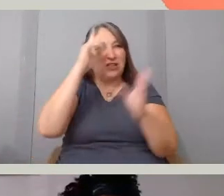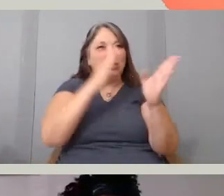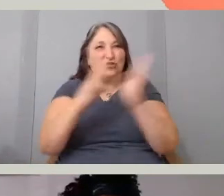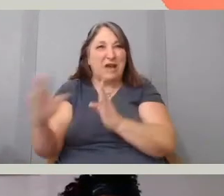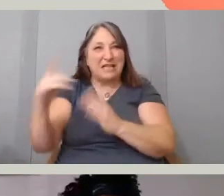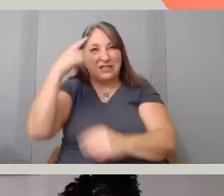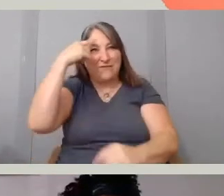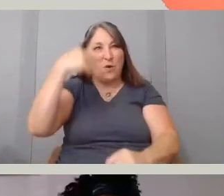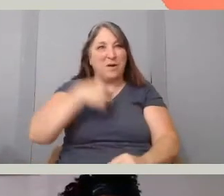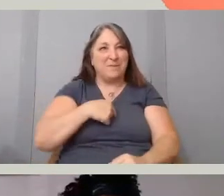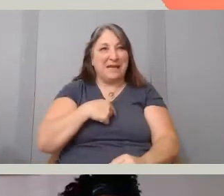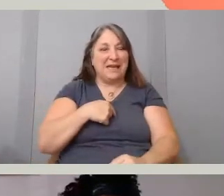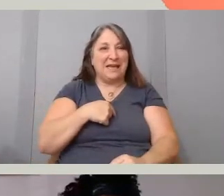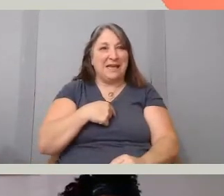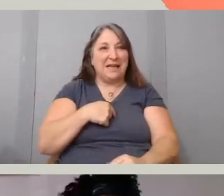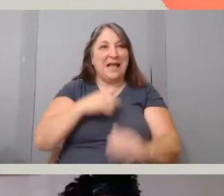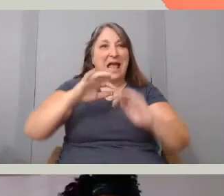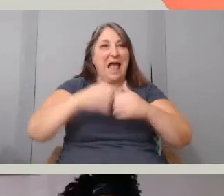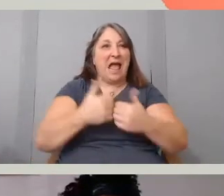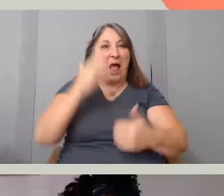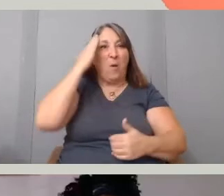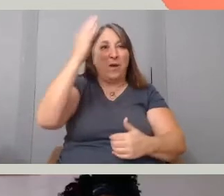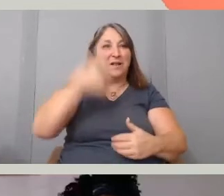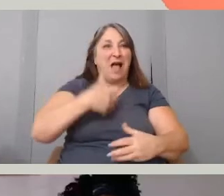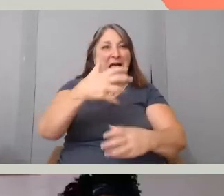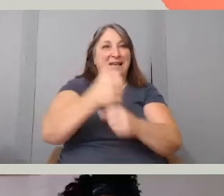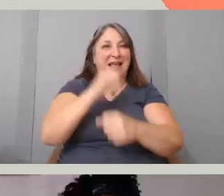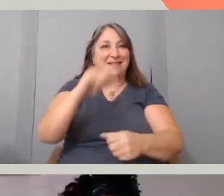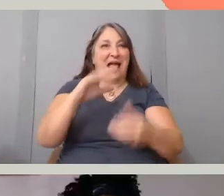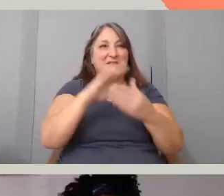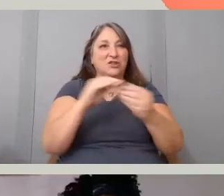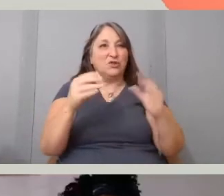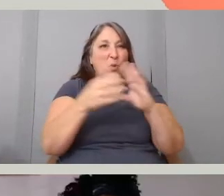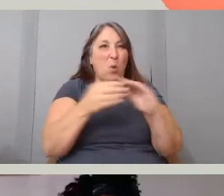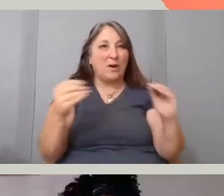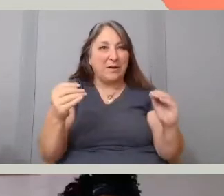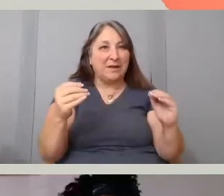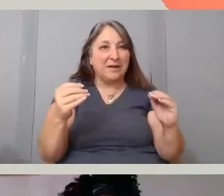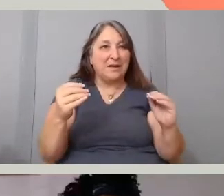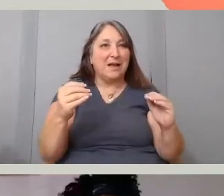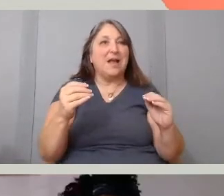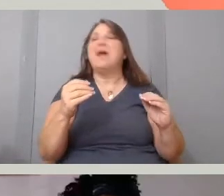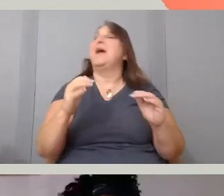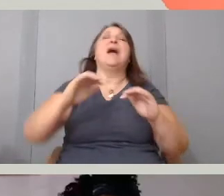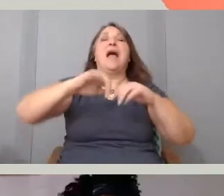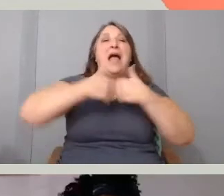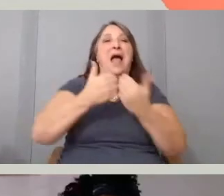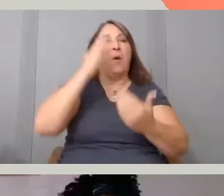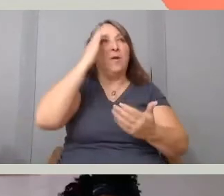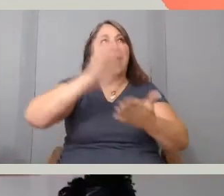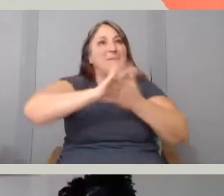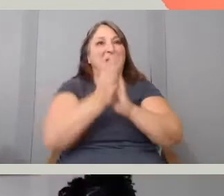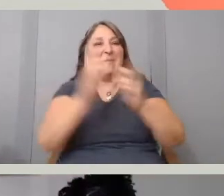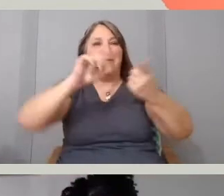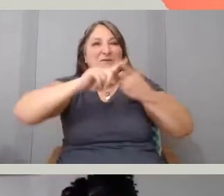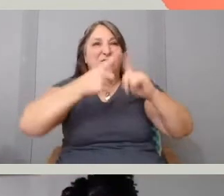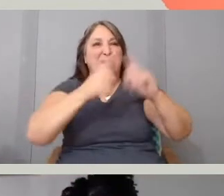how am I gonna get that story? How am I gonna befriend this guy or whatever it is to get that story.